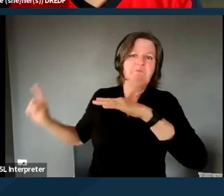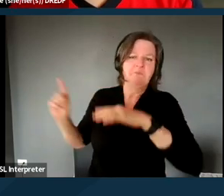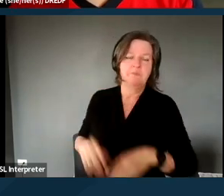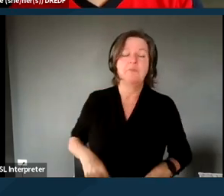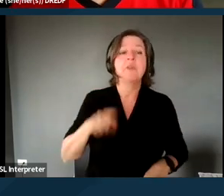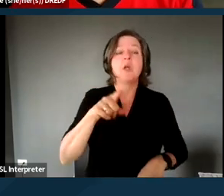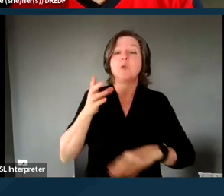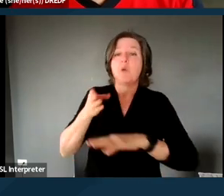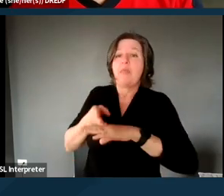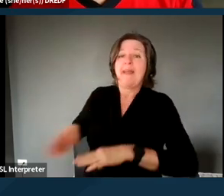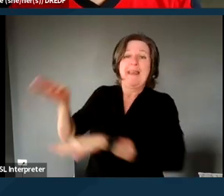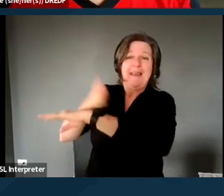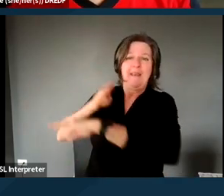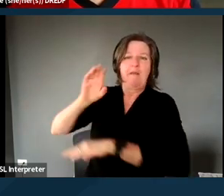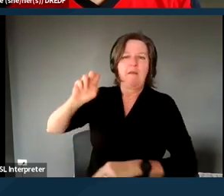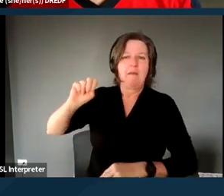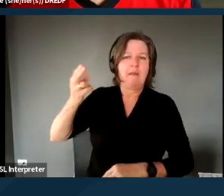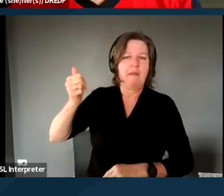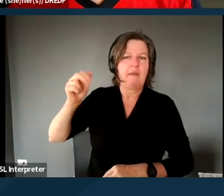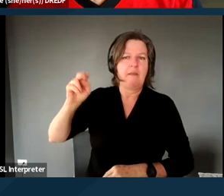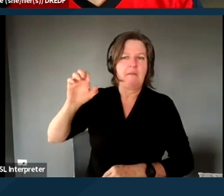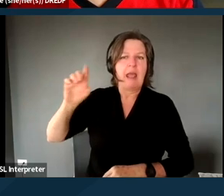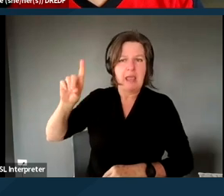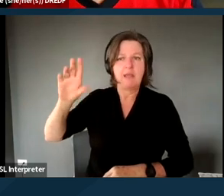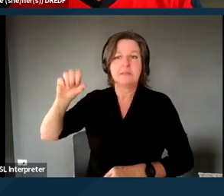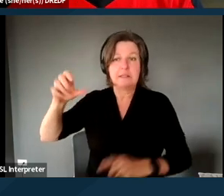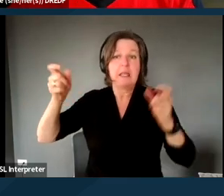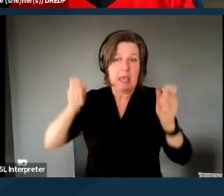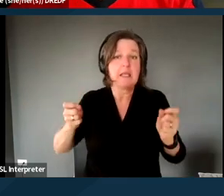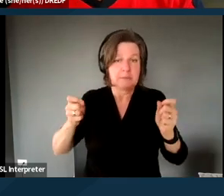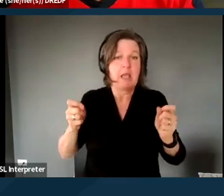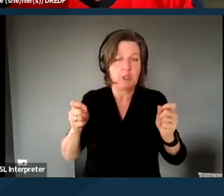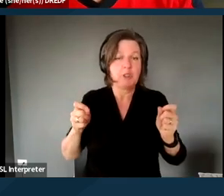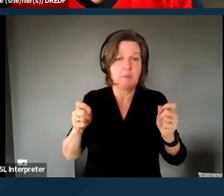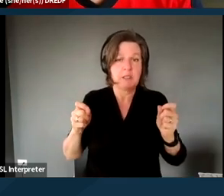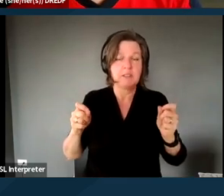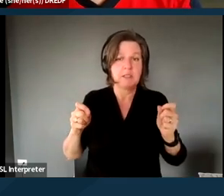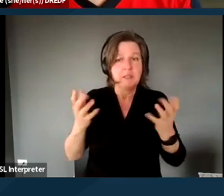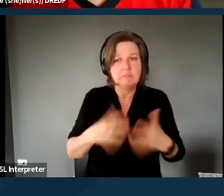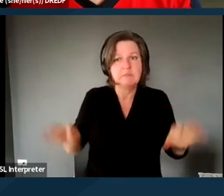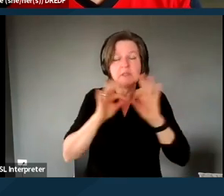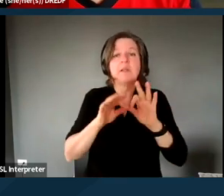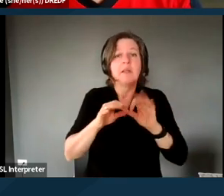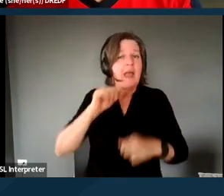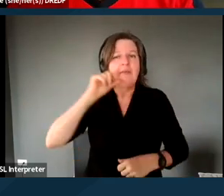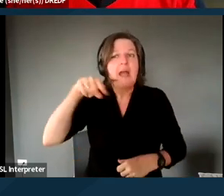and that is not something that is, that only some plans can take up. That is supposed to be available through all plans,